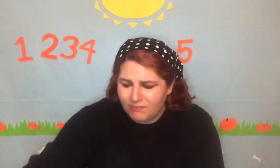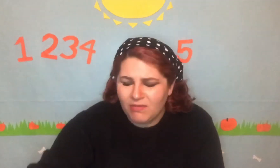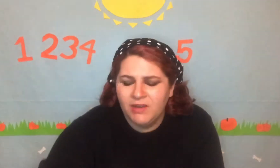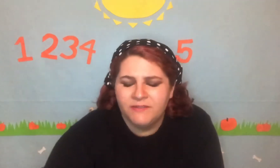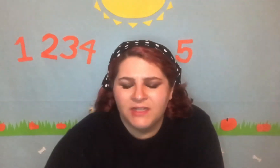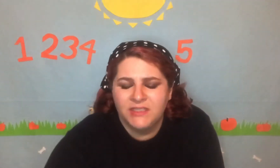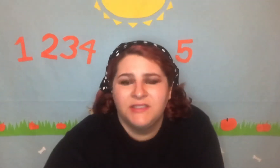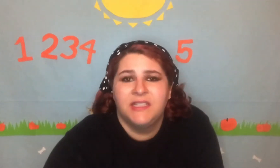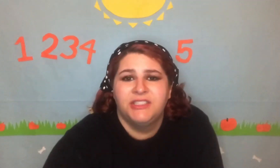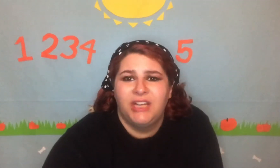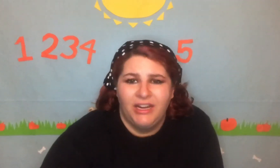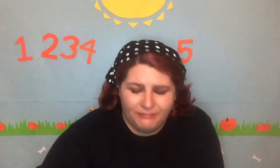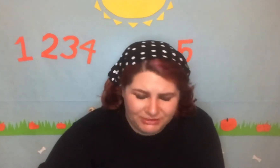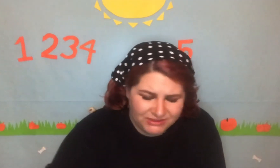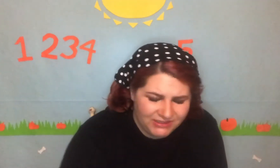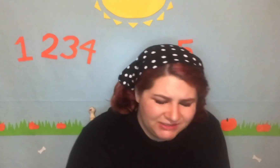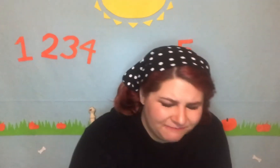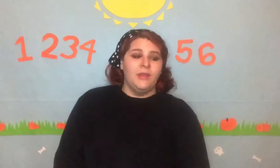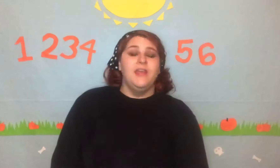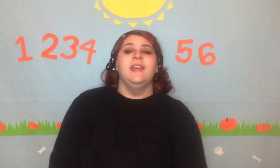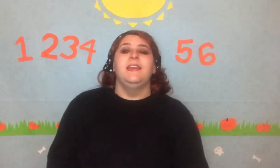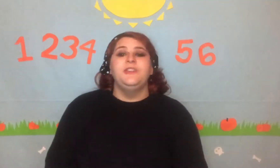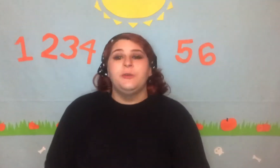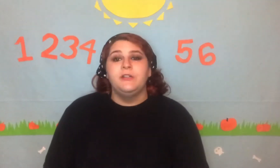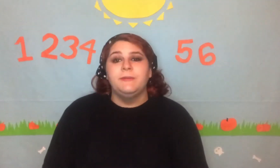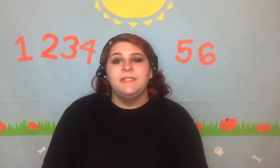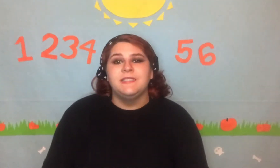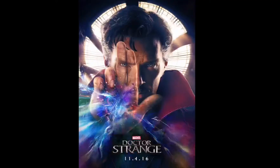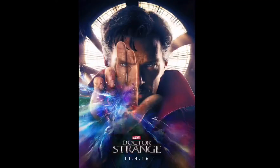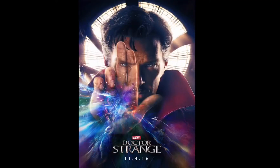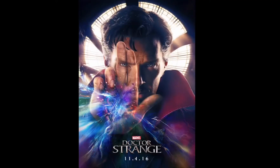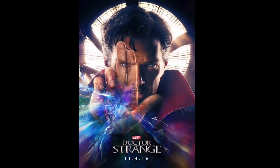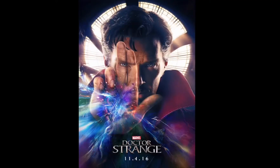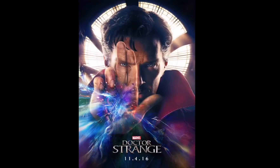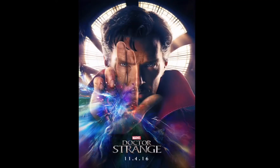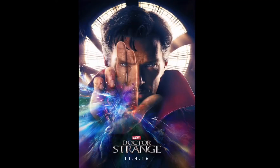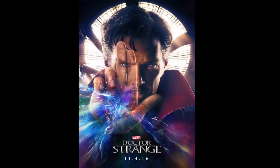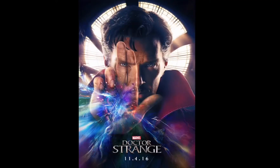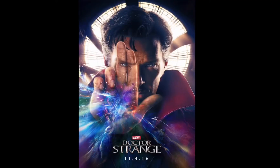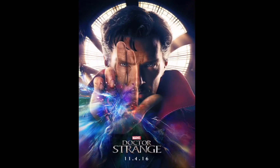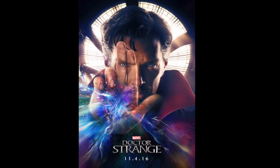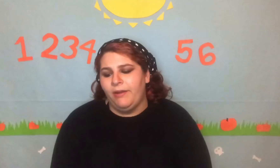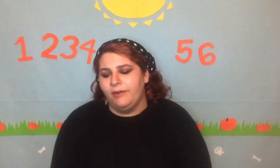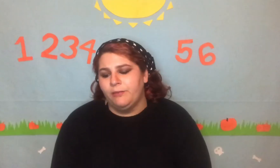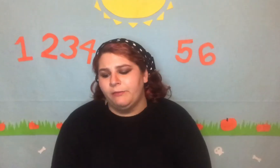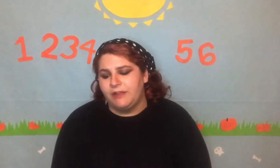I forgot to say shot number six. In 12th place is Doctor Strange. Upon reflection,